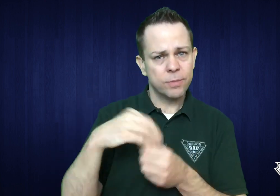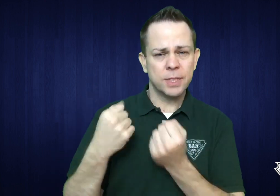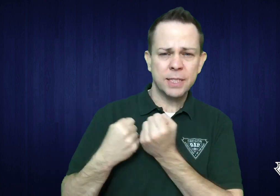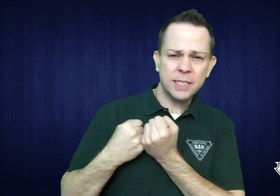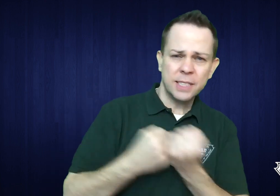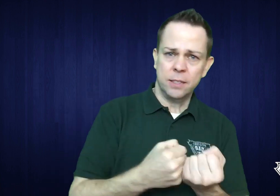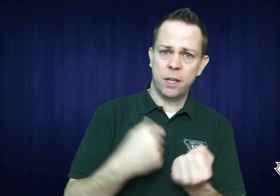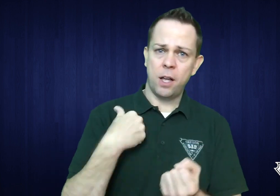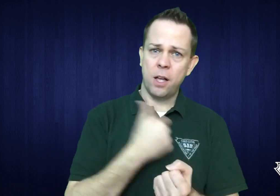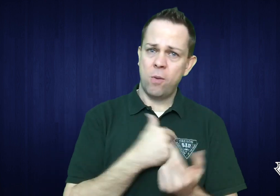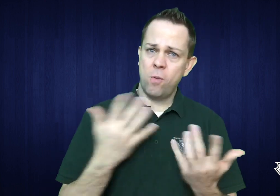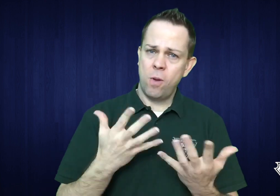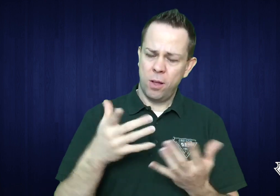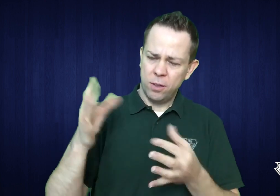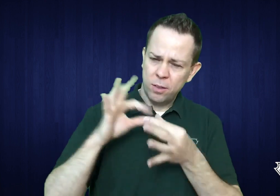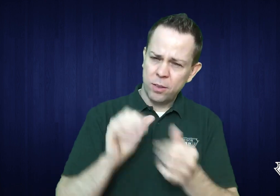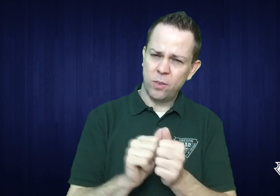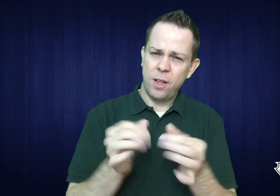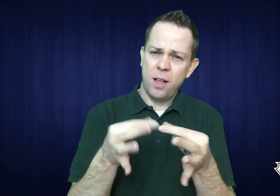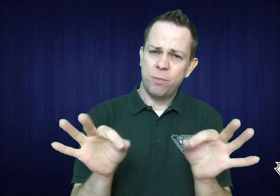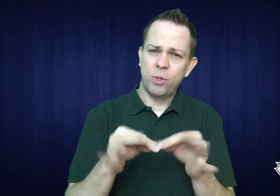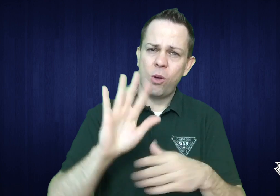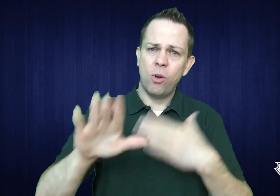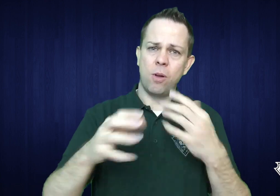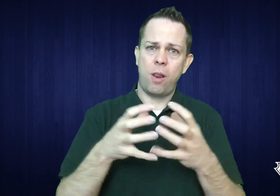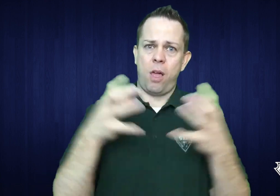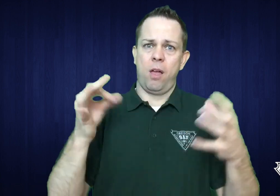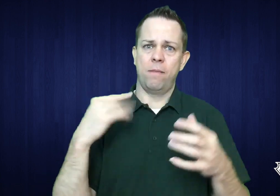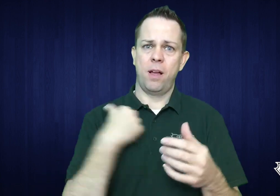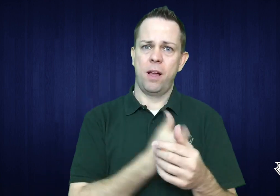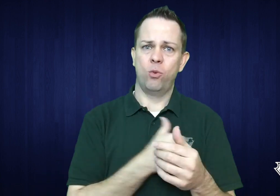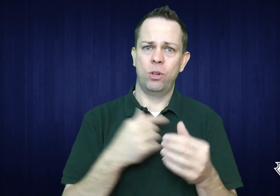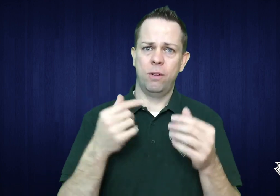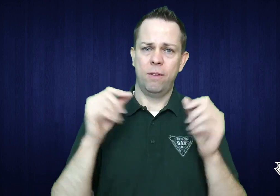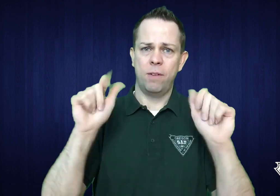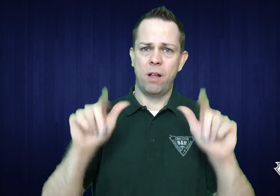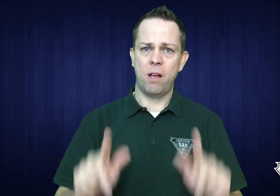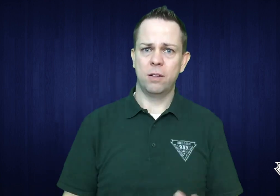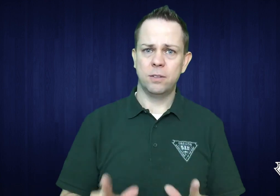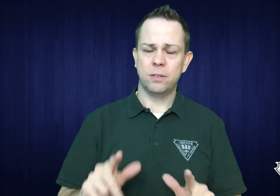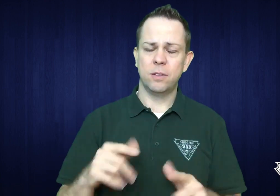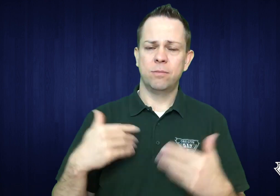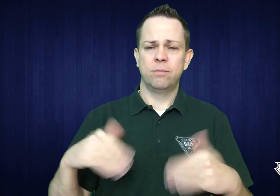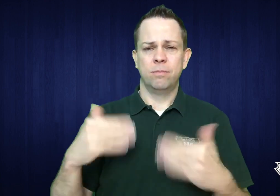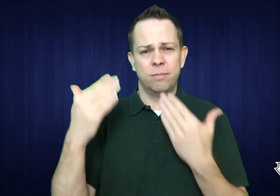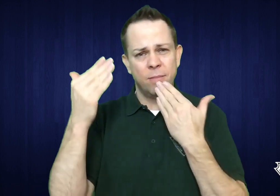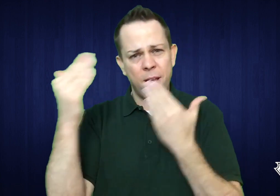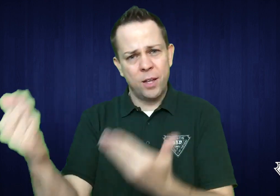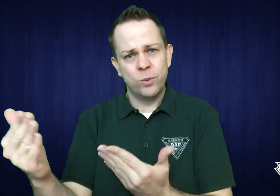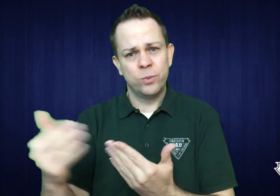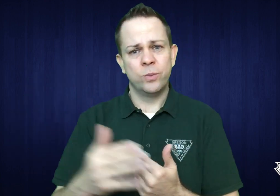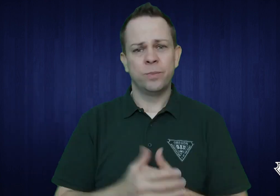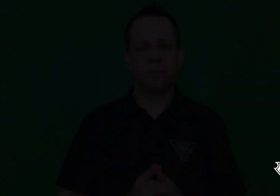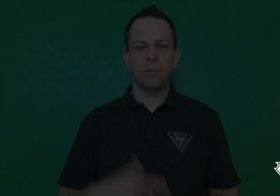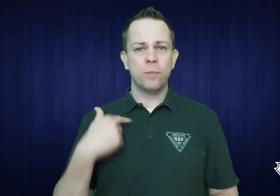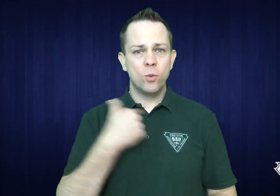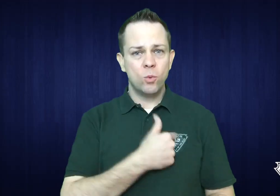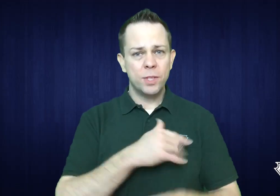in helping caption our vlogs, and we really want to say thank you for that!